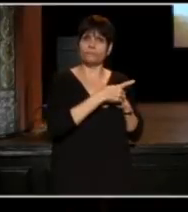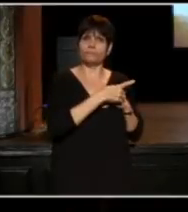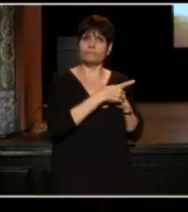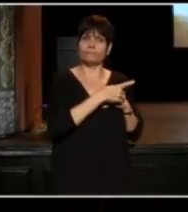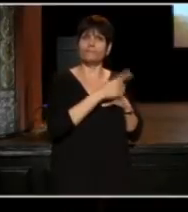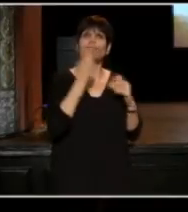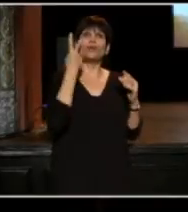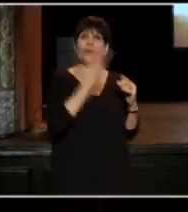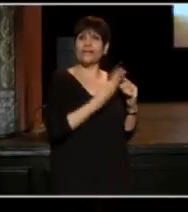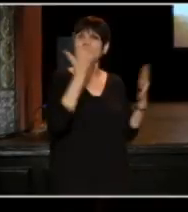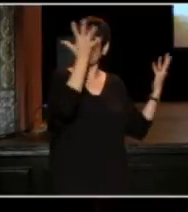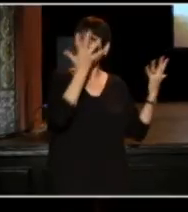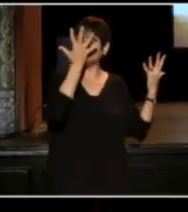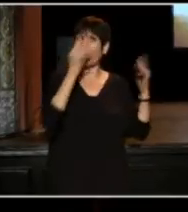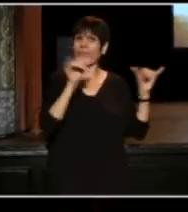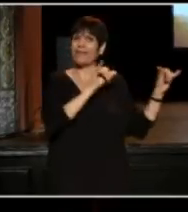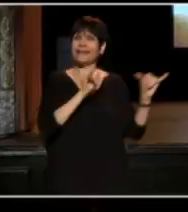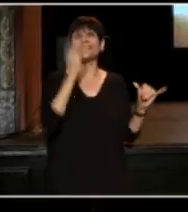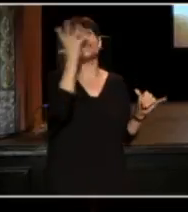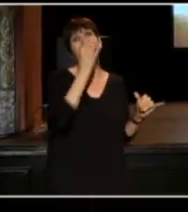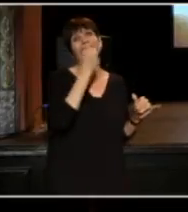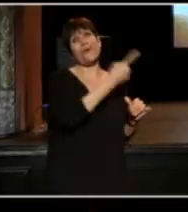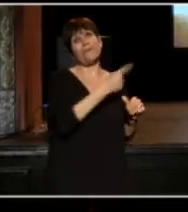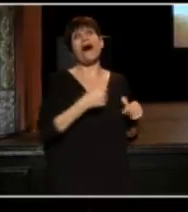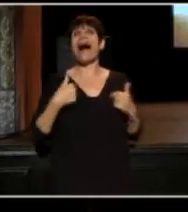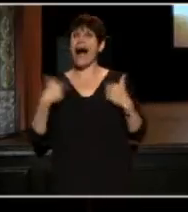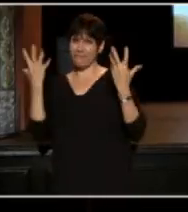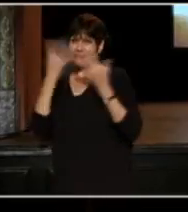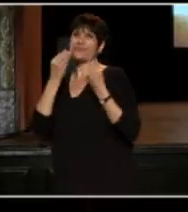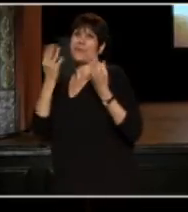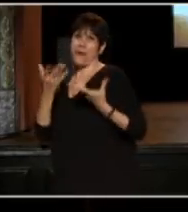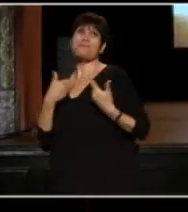You can see the resemblance, she's adorable, I'm also adorable.